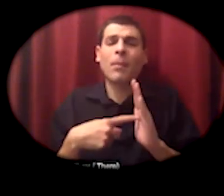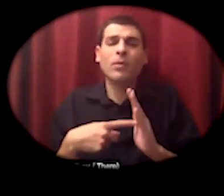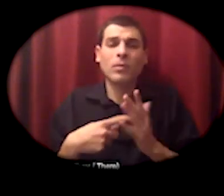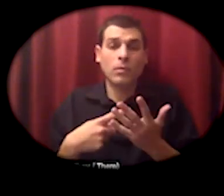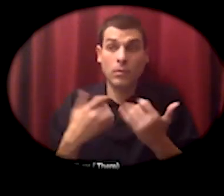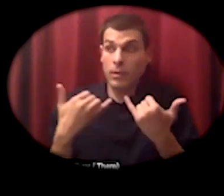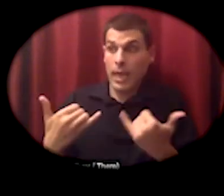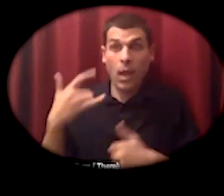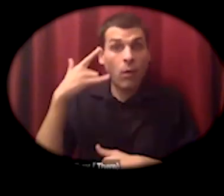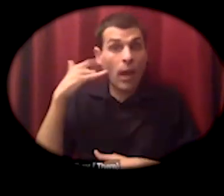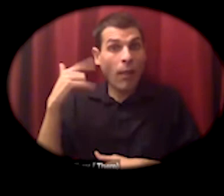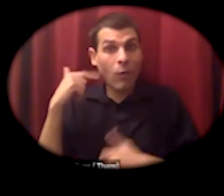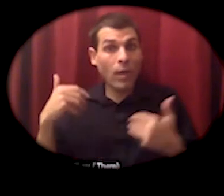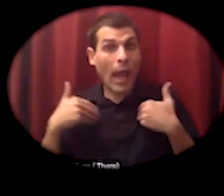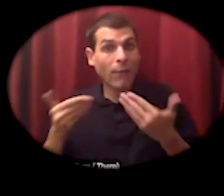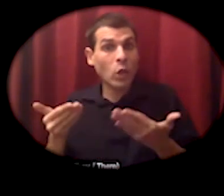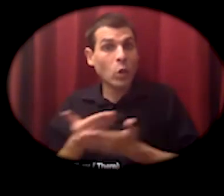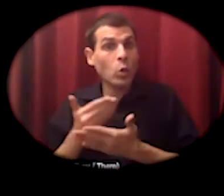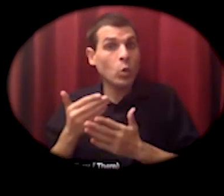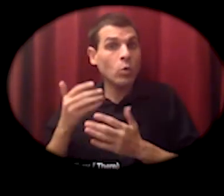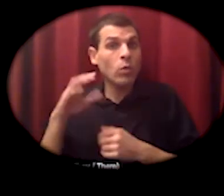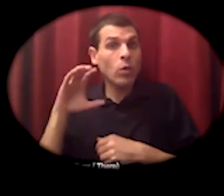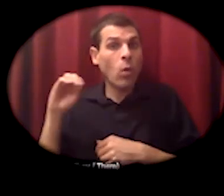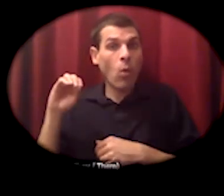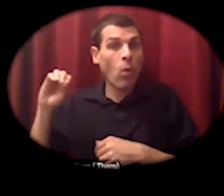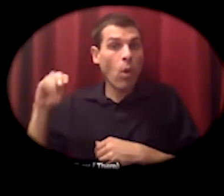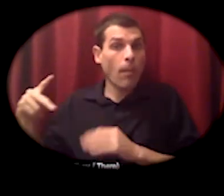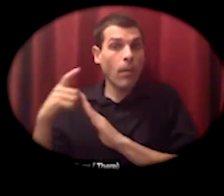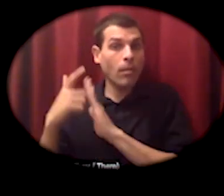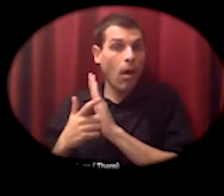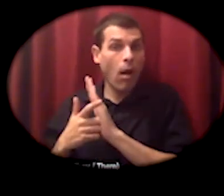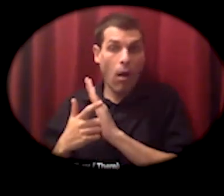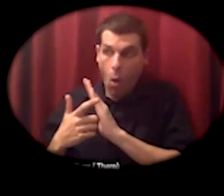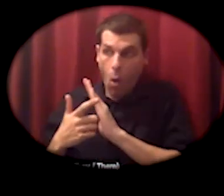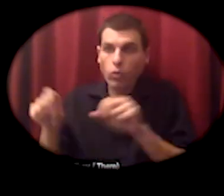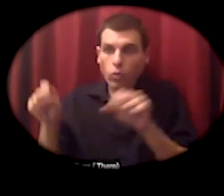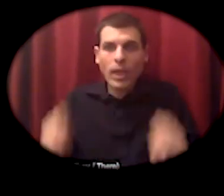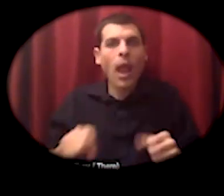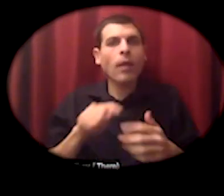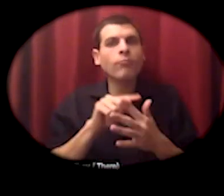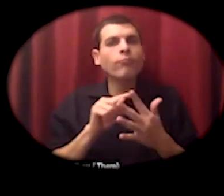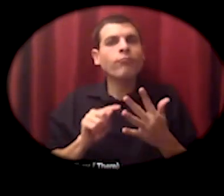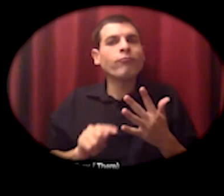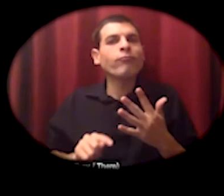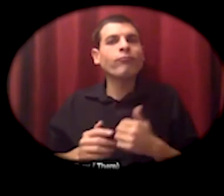cooperative regulations that have that are on the books as of the last few years